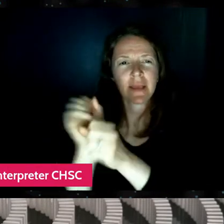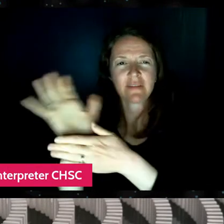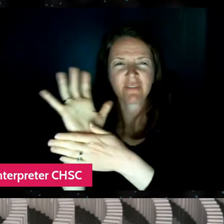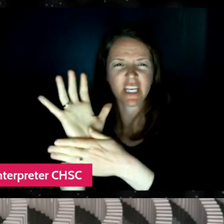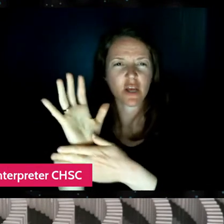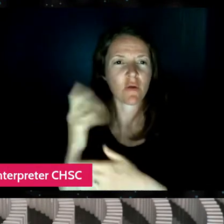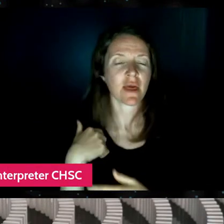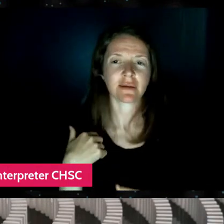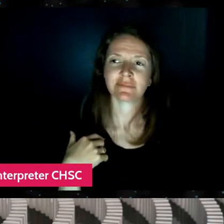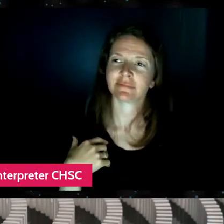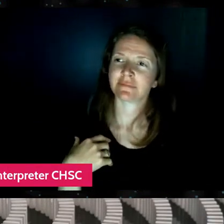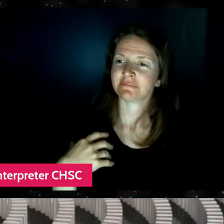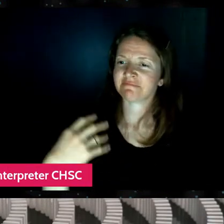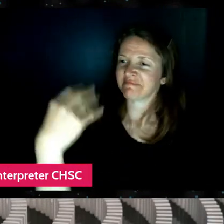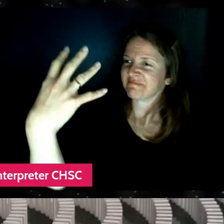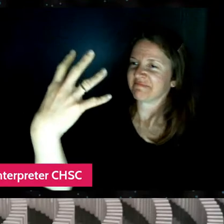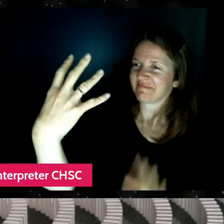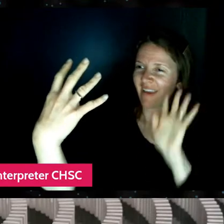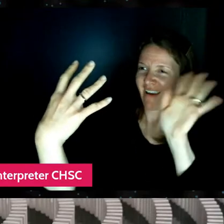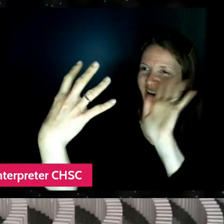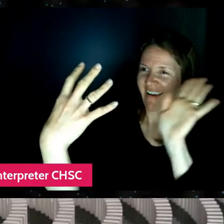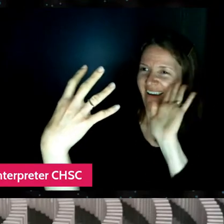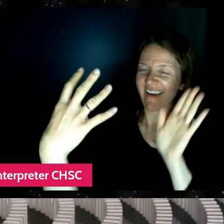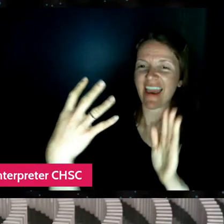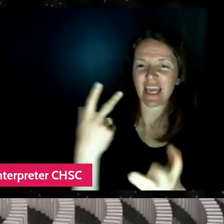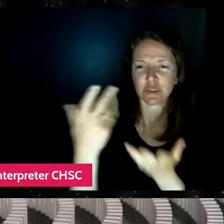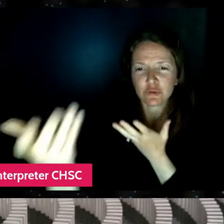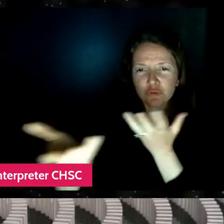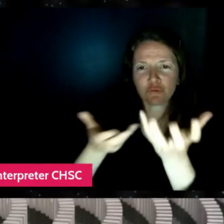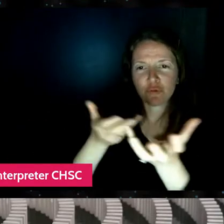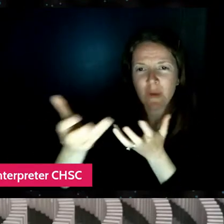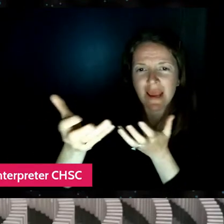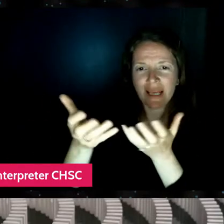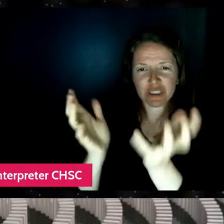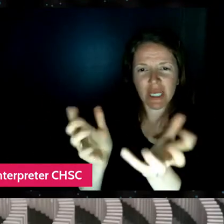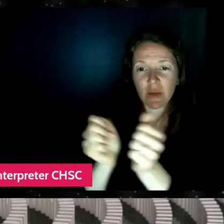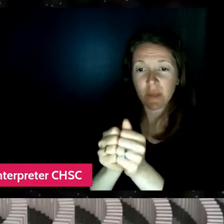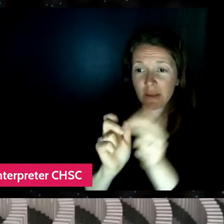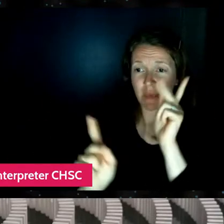and getting this like two-way dialogue between the people who were watching and the creator.